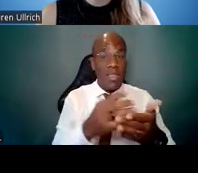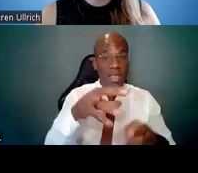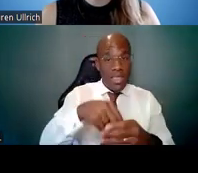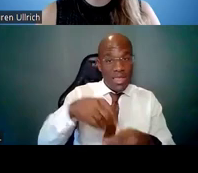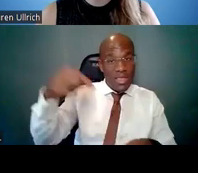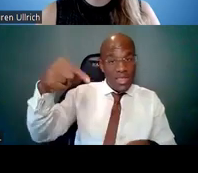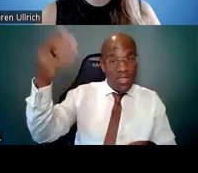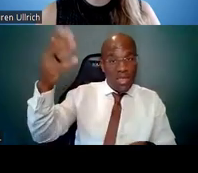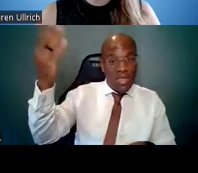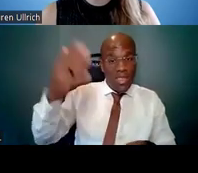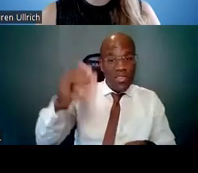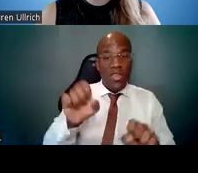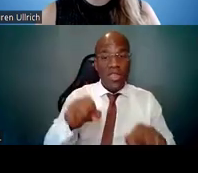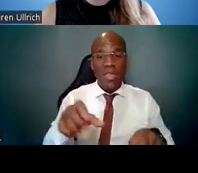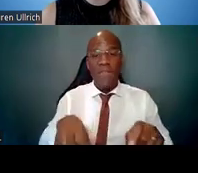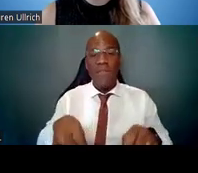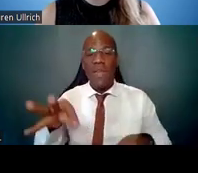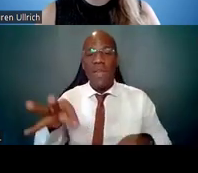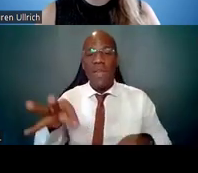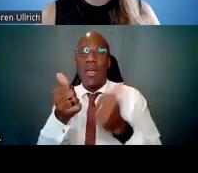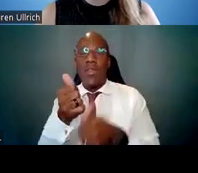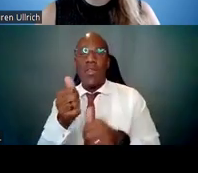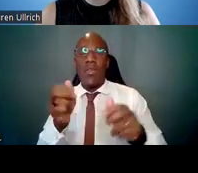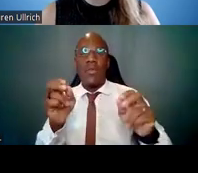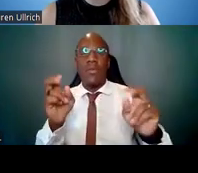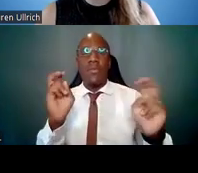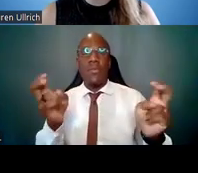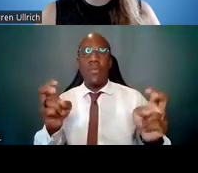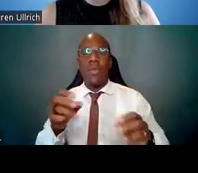tile, which is on the far right of the screen in red.